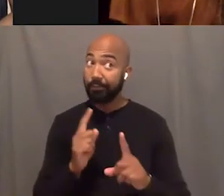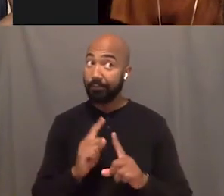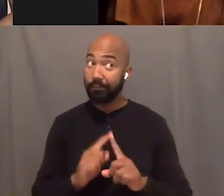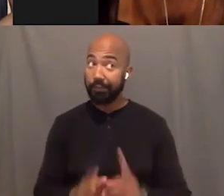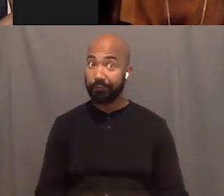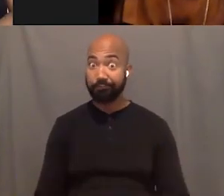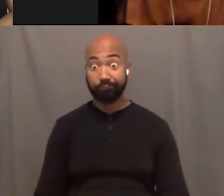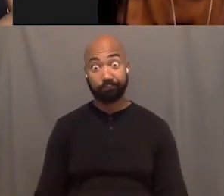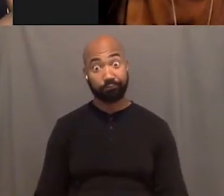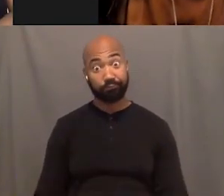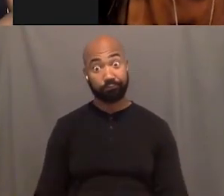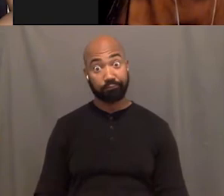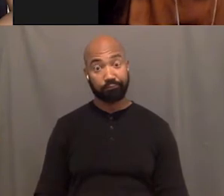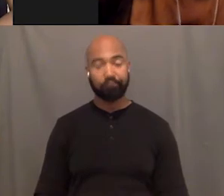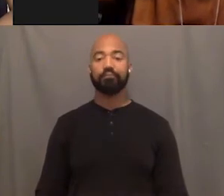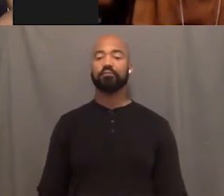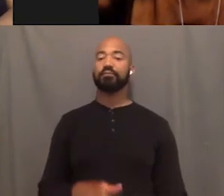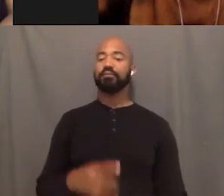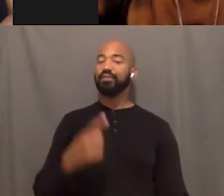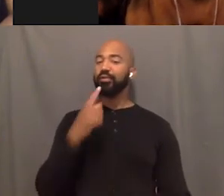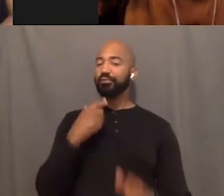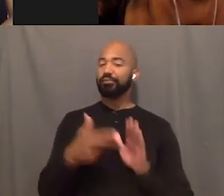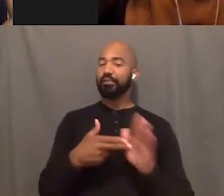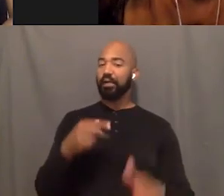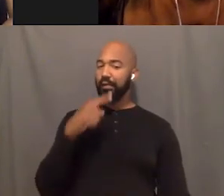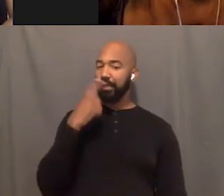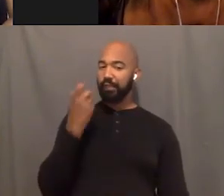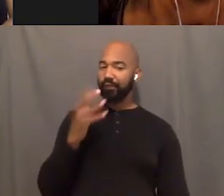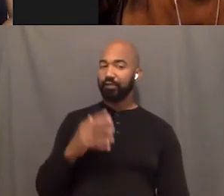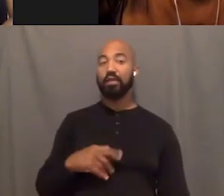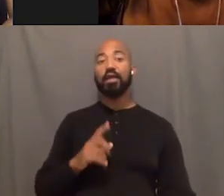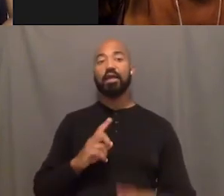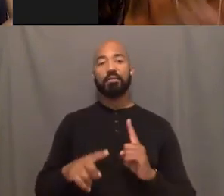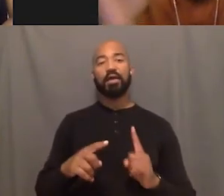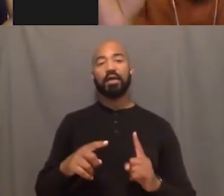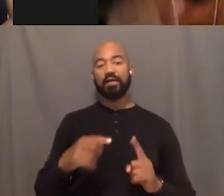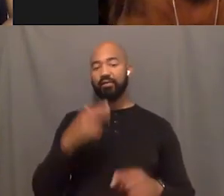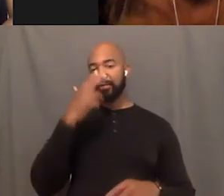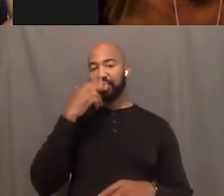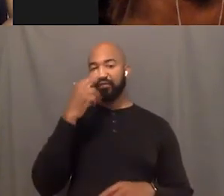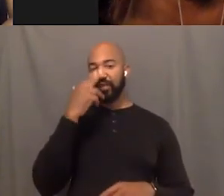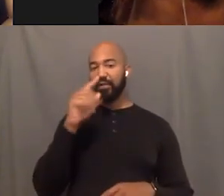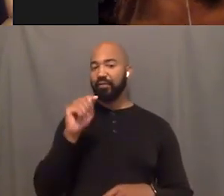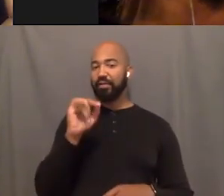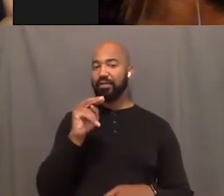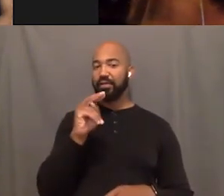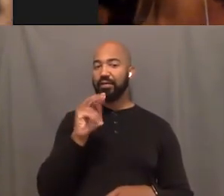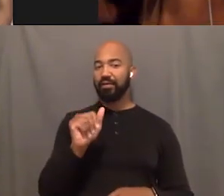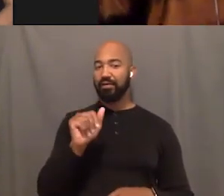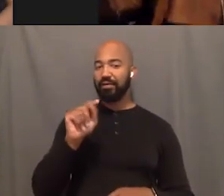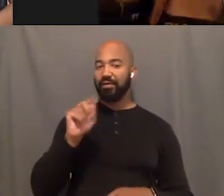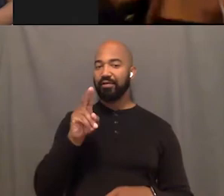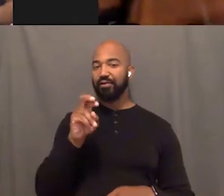You are calling them ugly. I was gonna say I knew you were cutting up with that Tina Turner line. I was just waiting for a moment where you was gonna let someone ask.